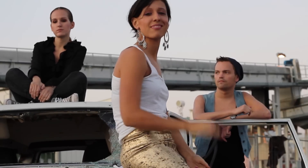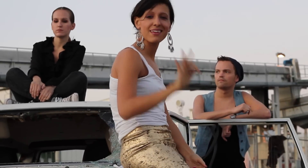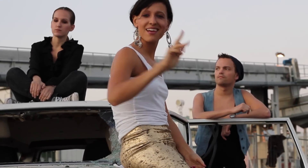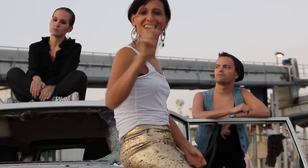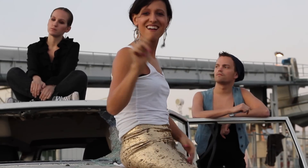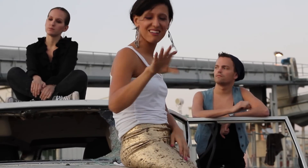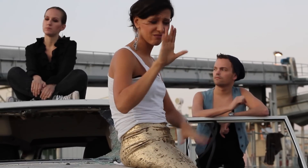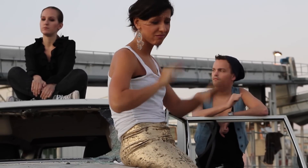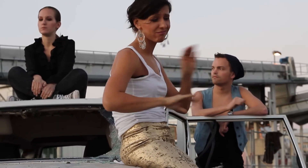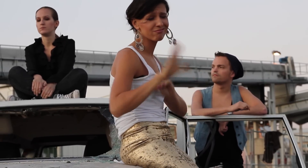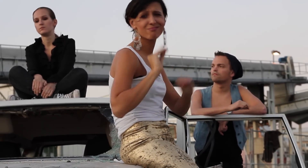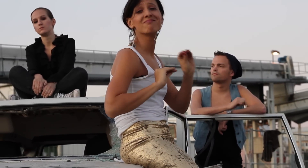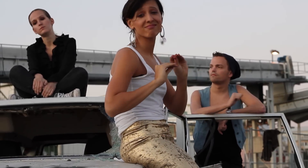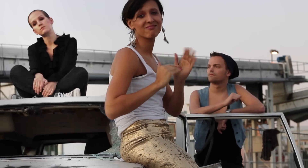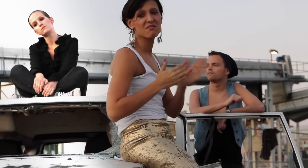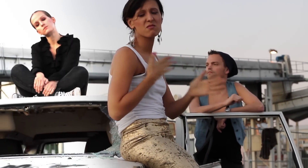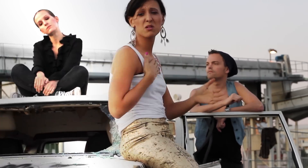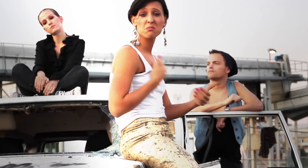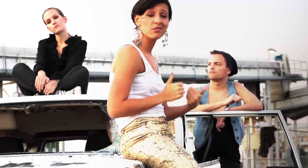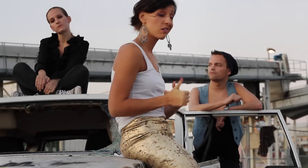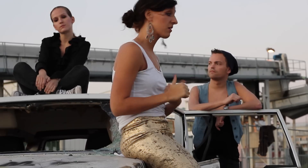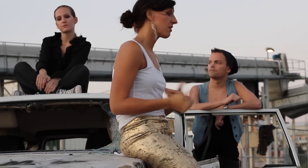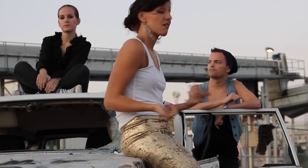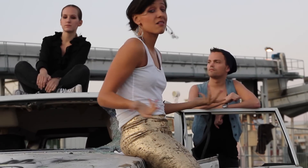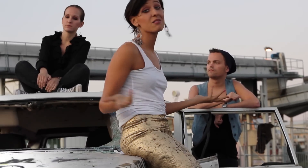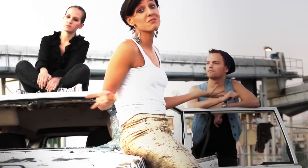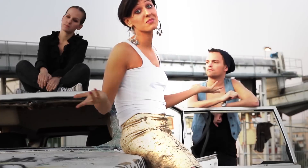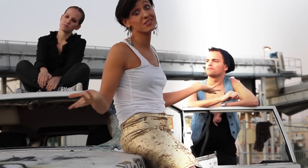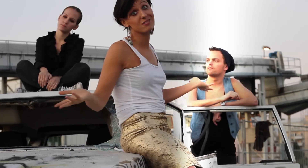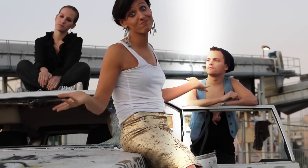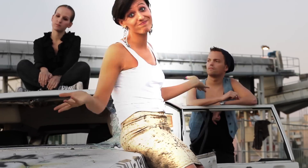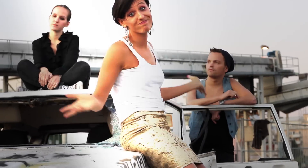That I can't learn from Mr. Hathaway